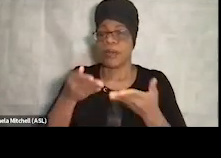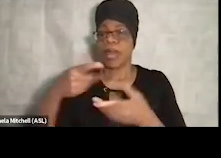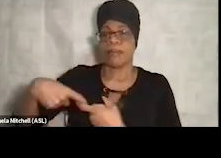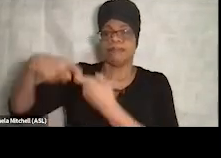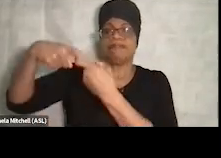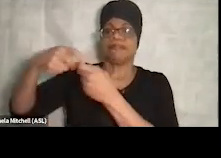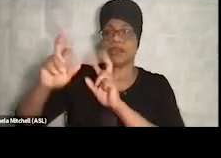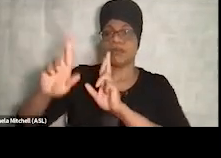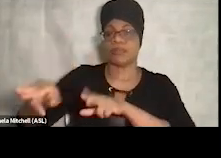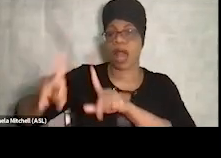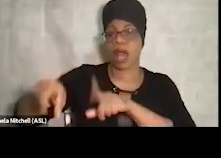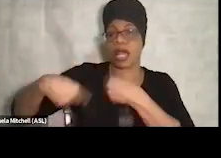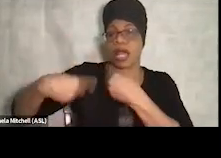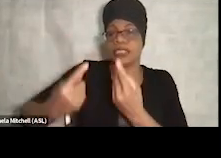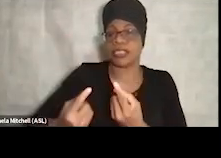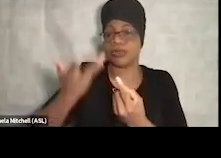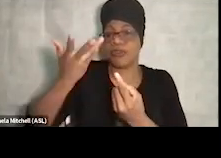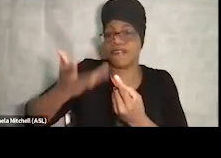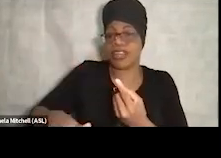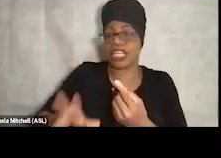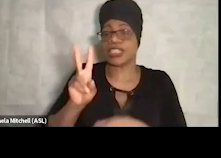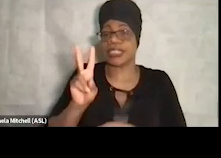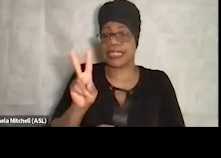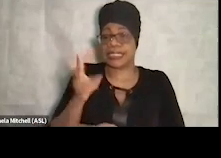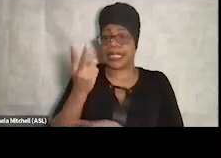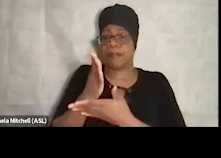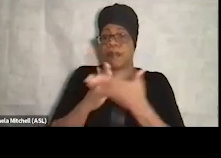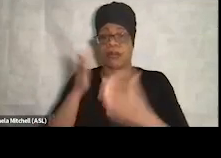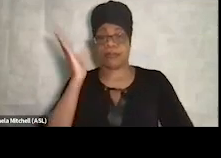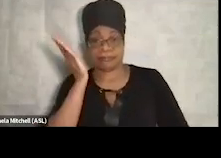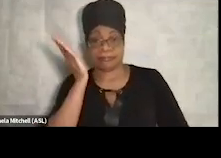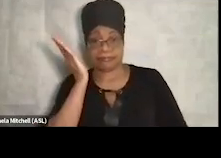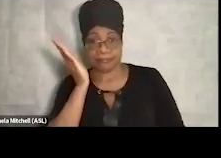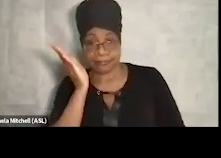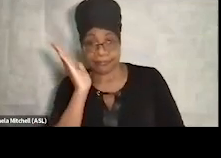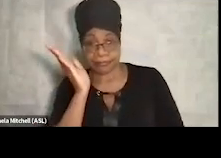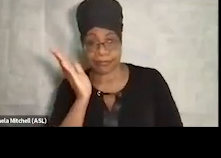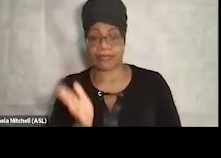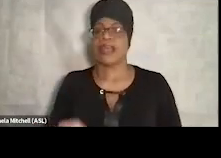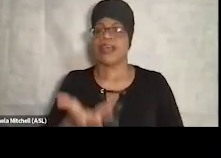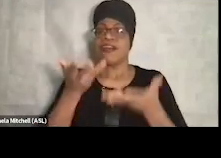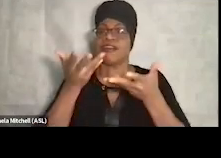until we get to the end of the second presentation. So with that, I am very excited